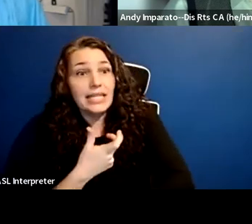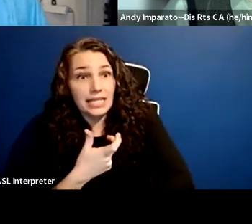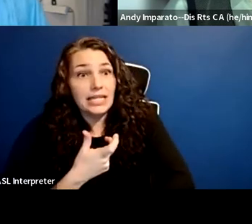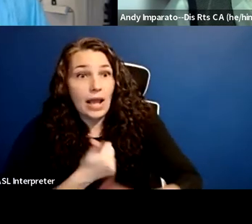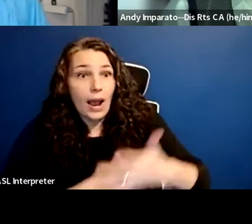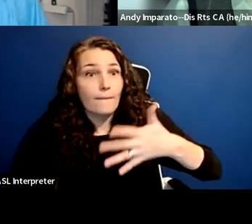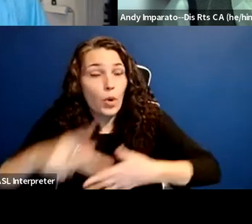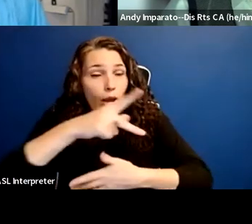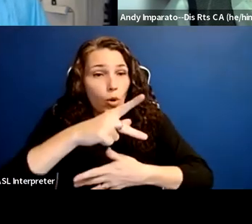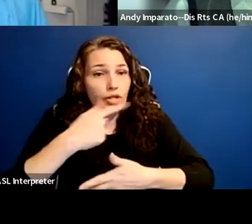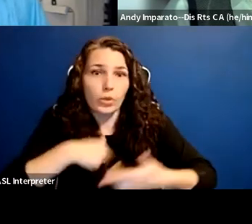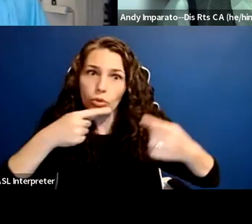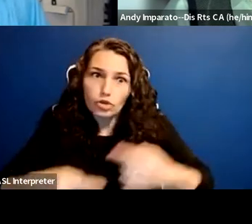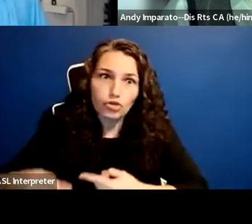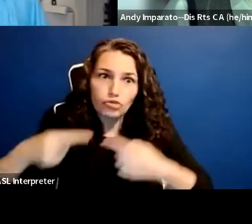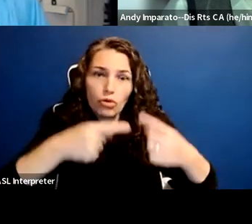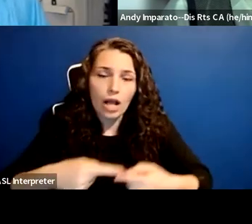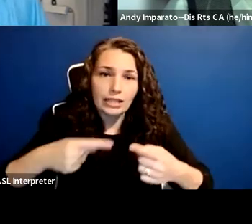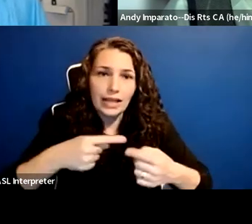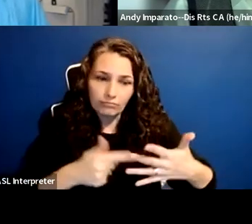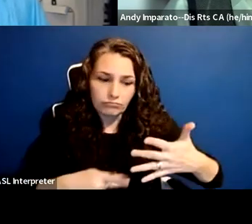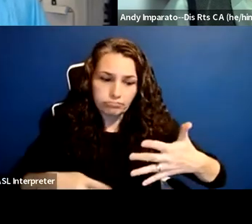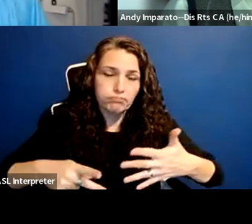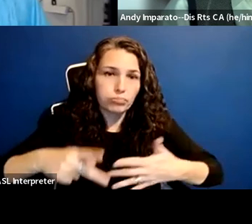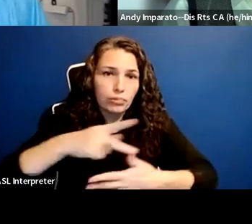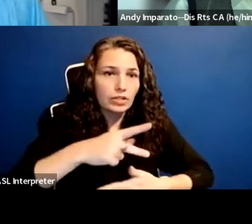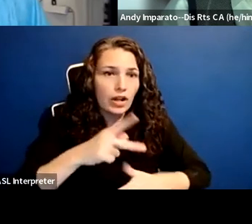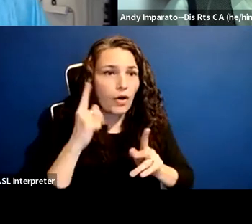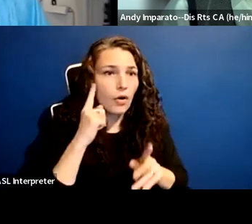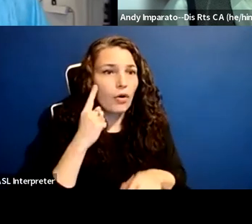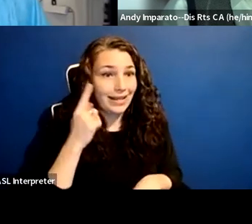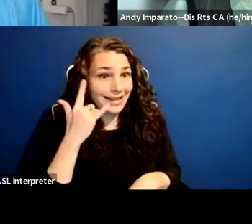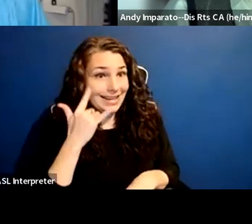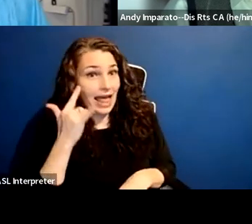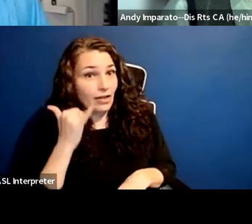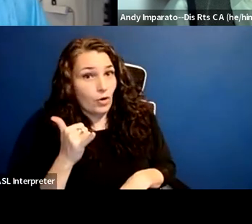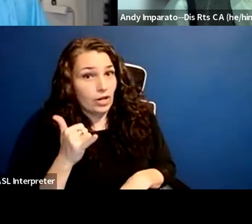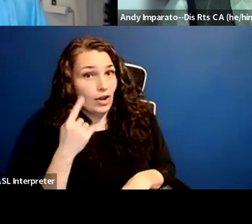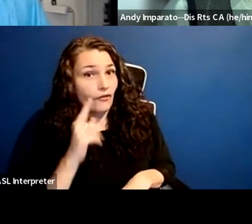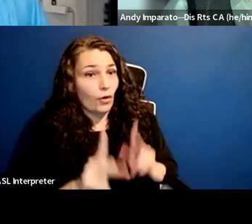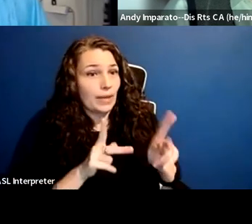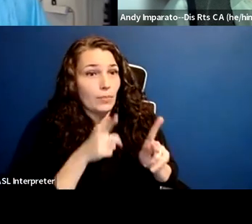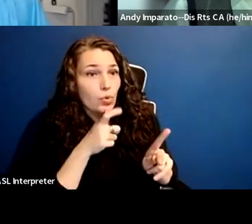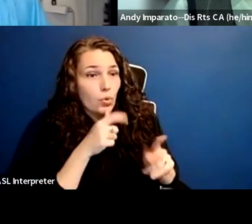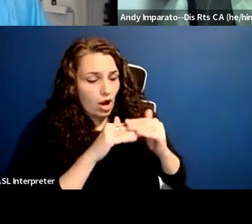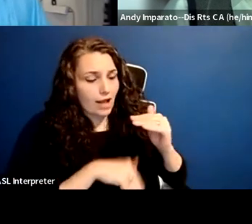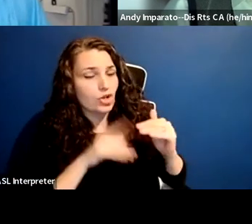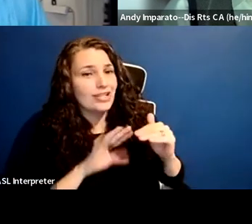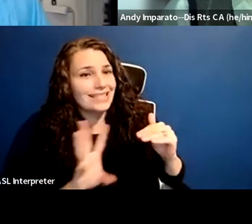people under 65 who were high risk. We should not have had that fight, but we had it in part because we didn't have enough data to show